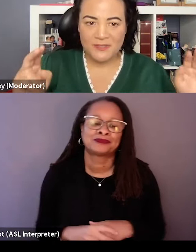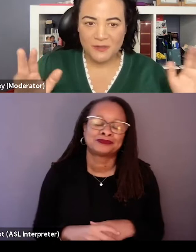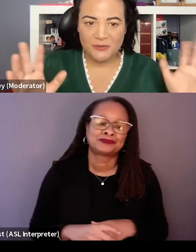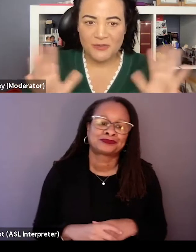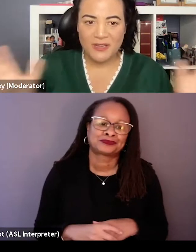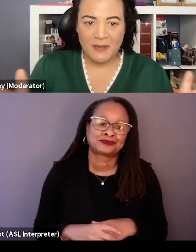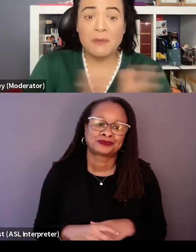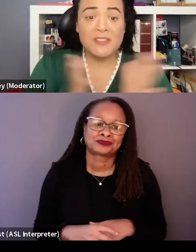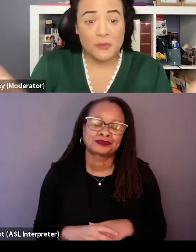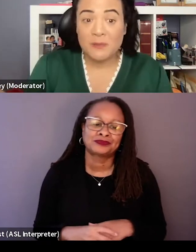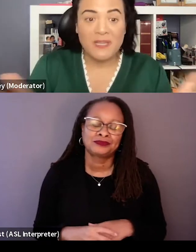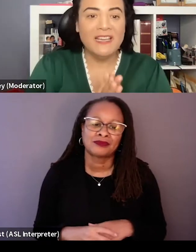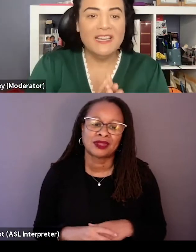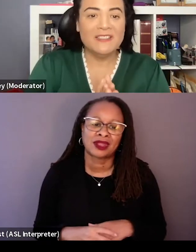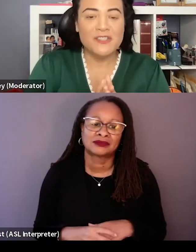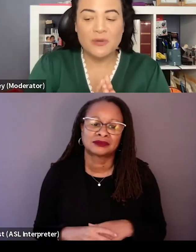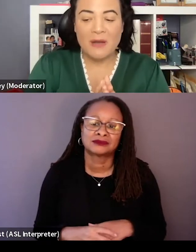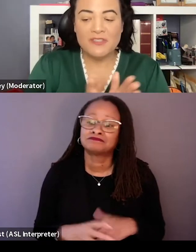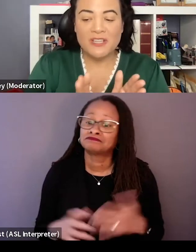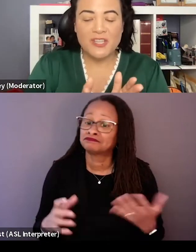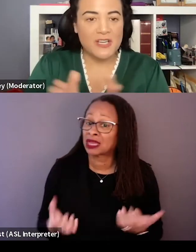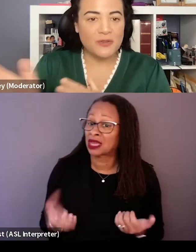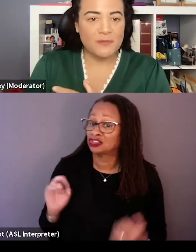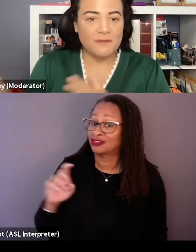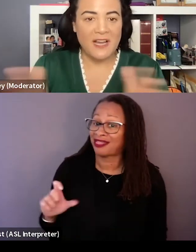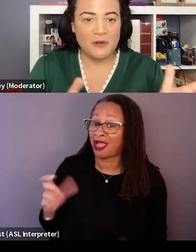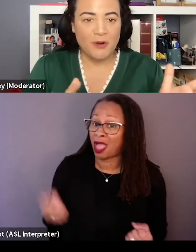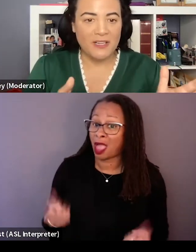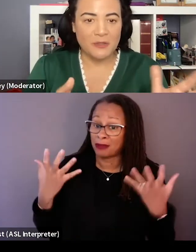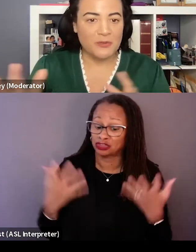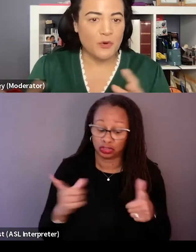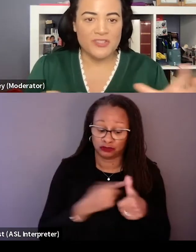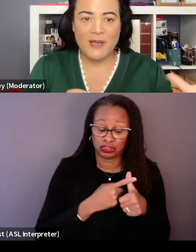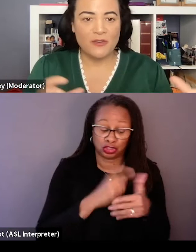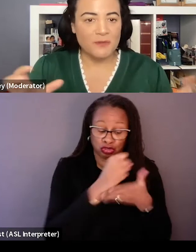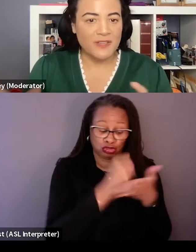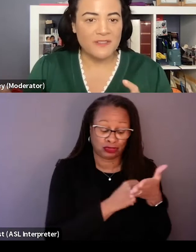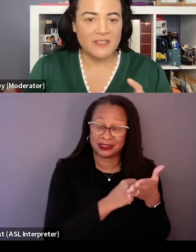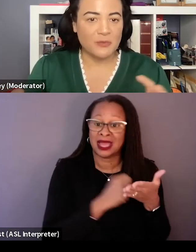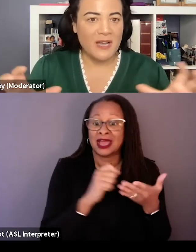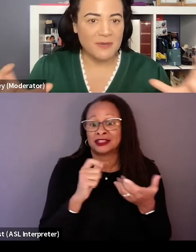or I'm gonna say screenplay, did you, how much did it change from the final product? Or was it more just a matter of moving things around